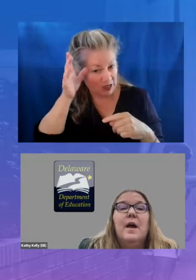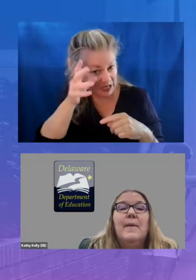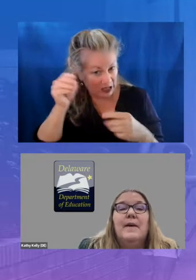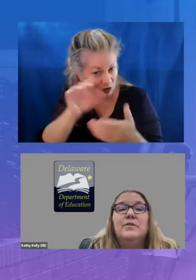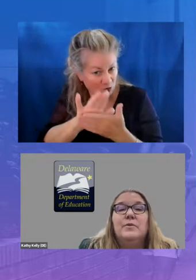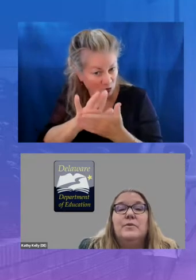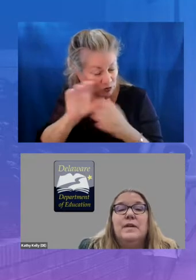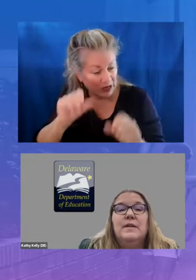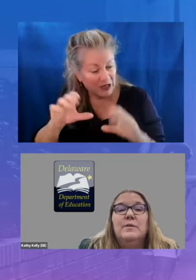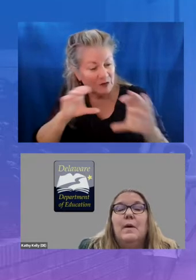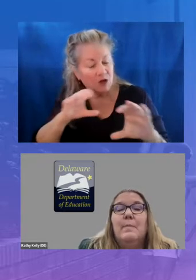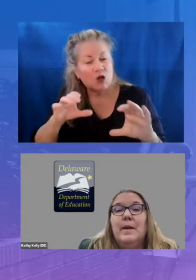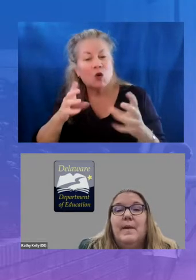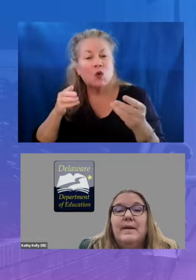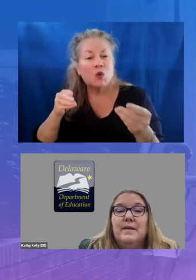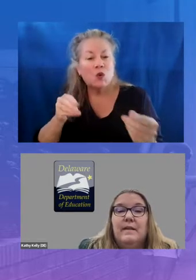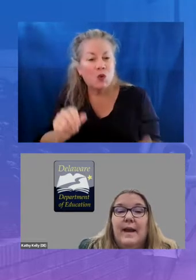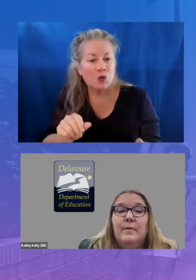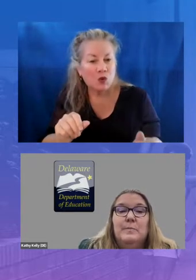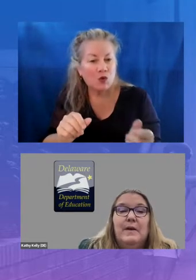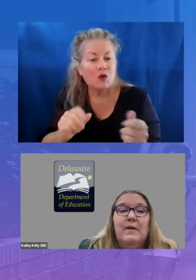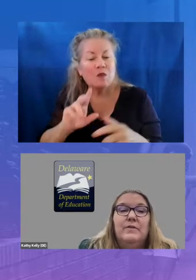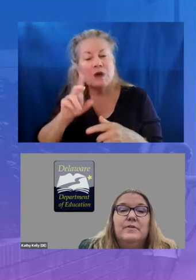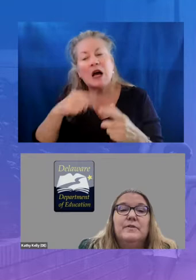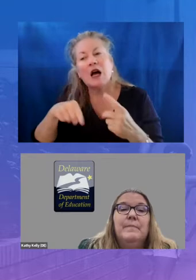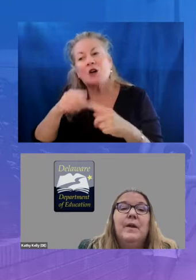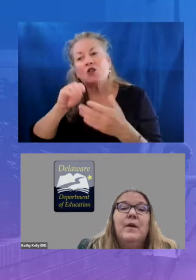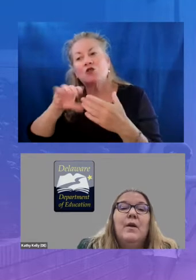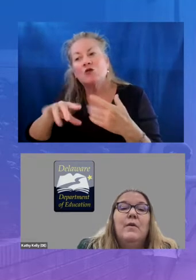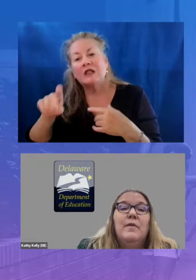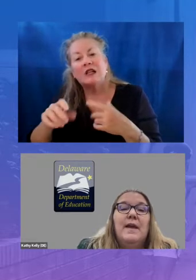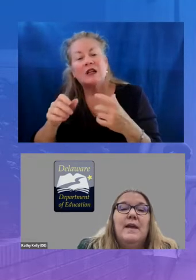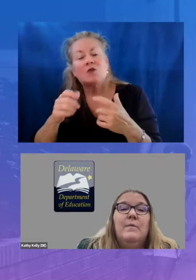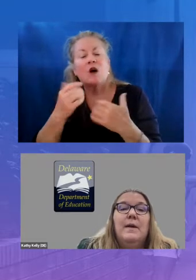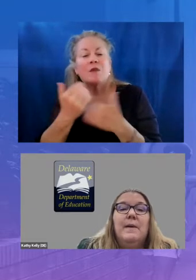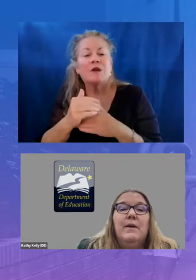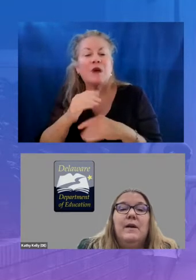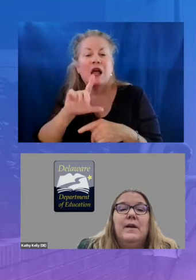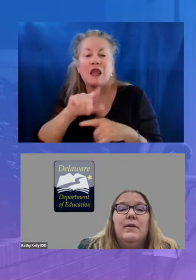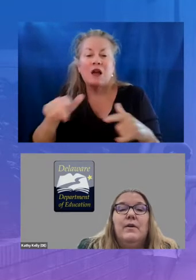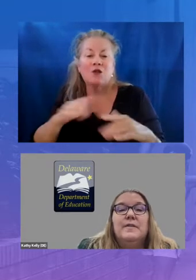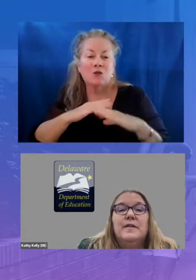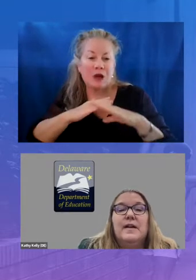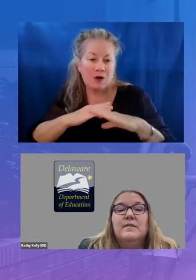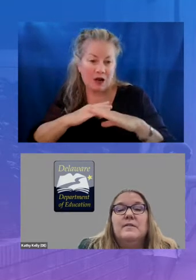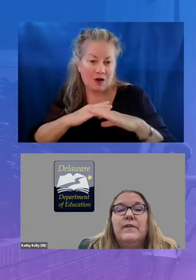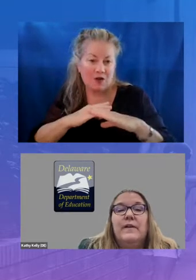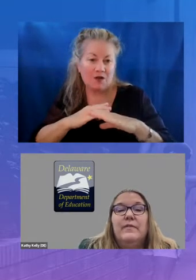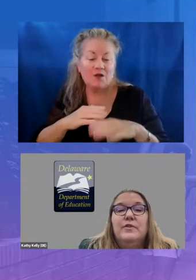about student needs while minimizing language barriers over the eight week period over 6500